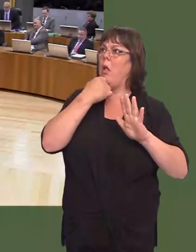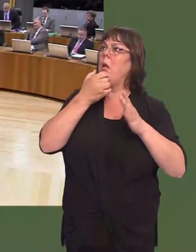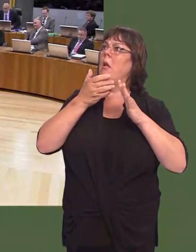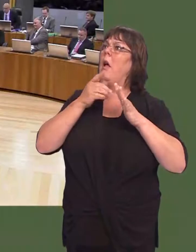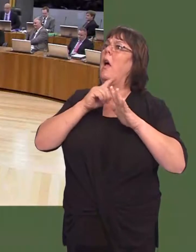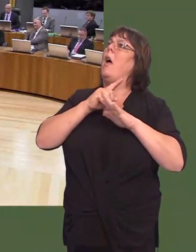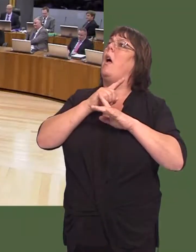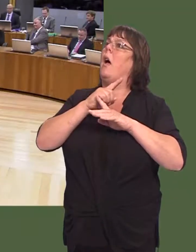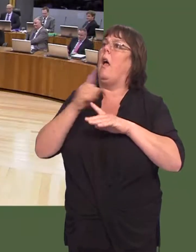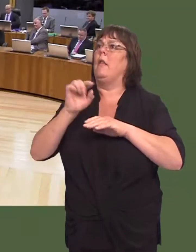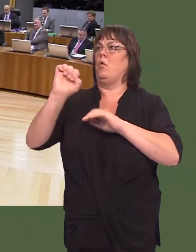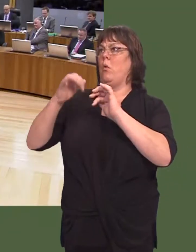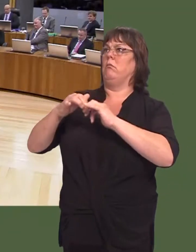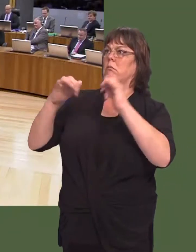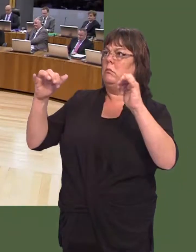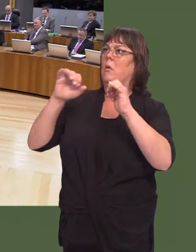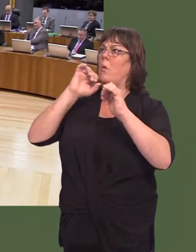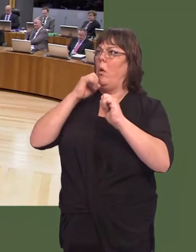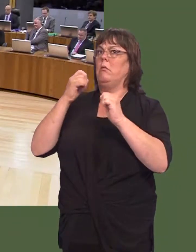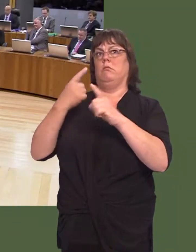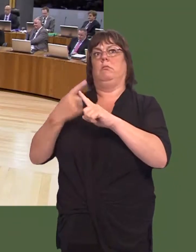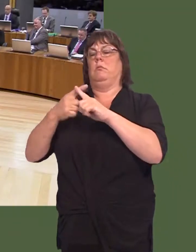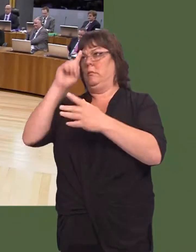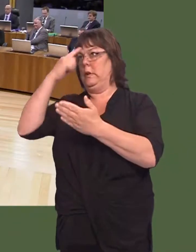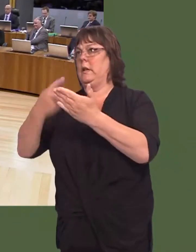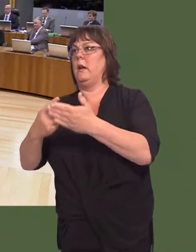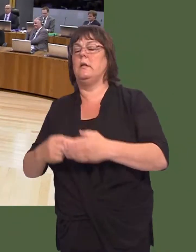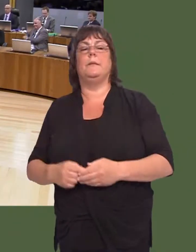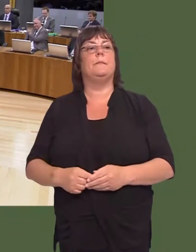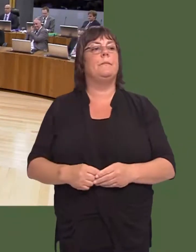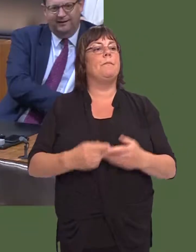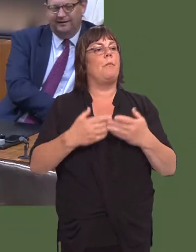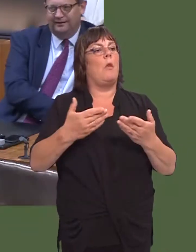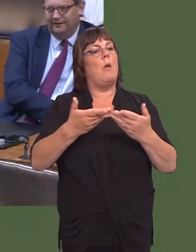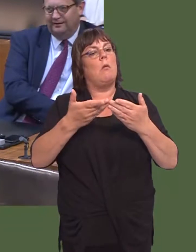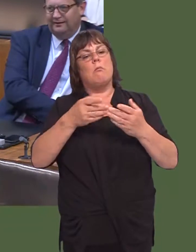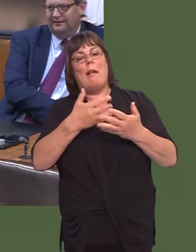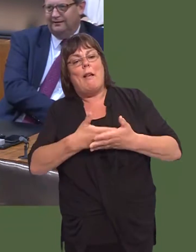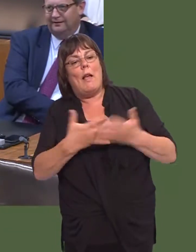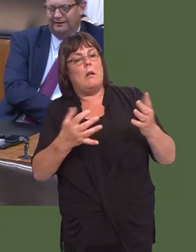Carwyn Jones: People would expect us, as a Government, to examine any project, particularly